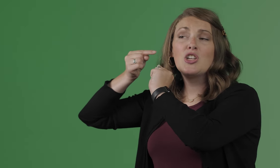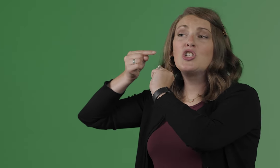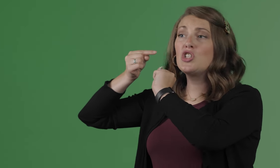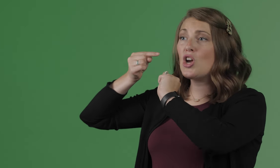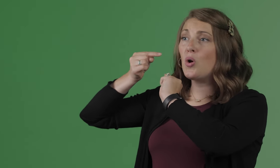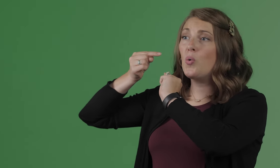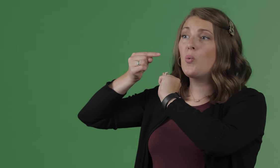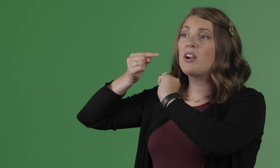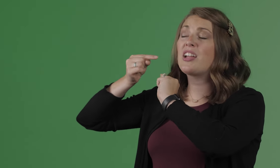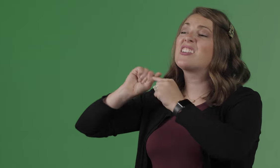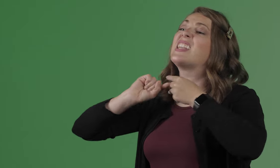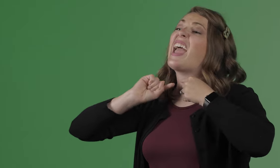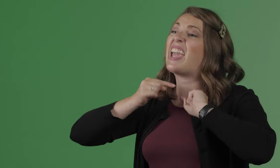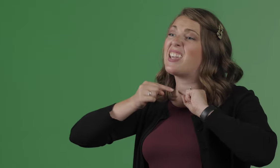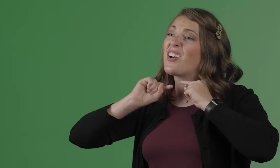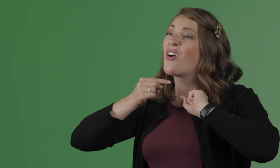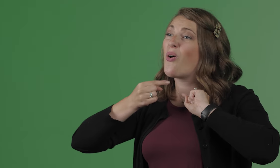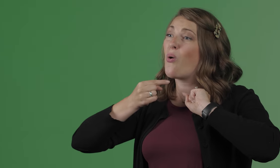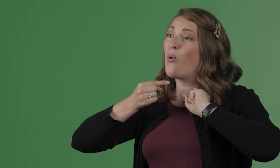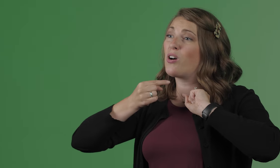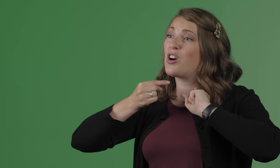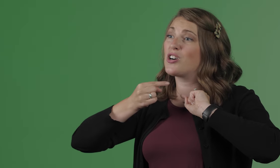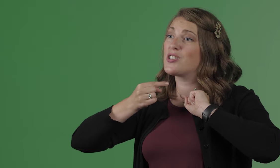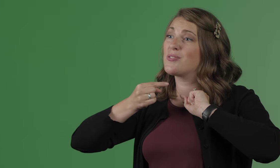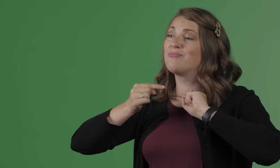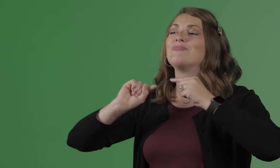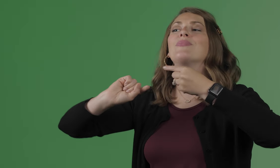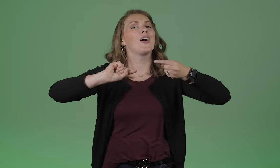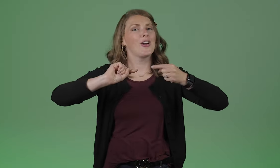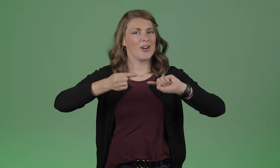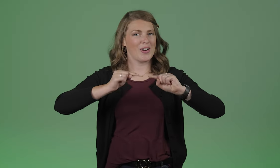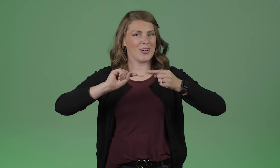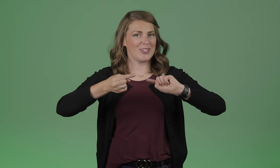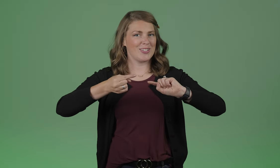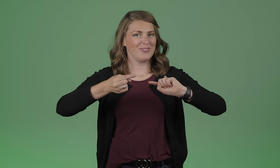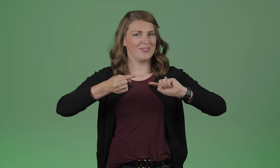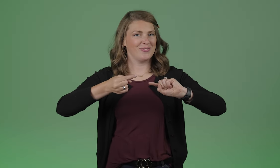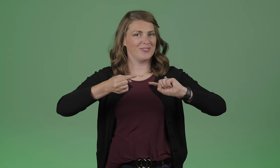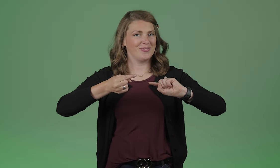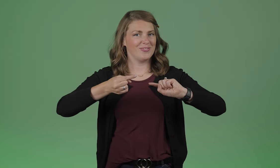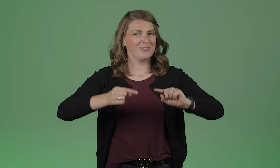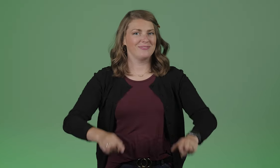to show where there is an ache or a hurt. Hurt.